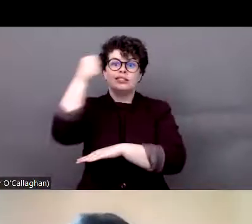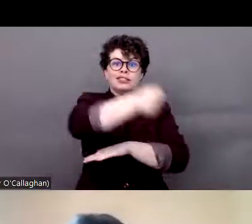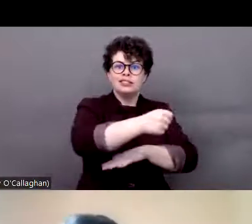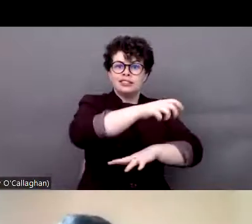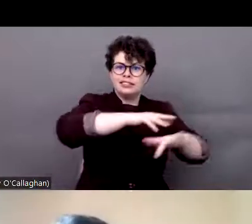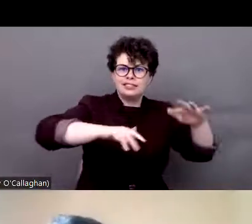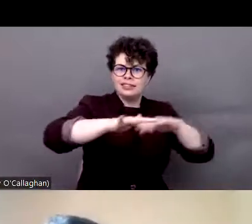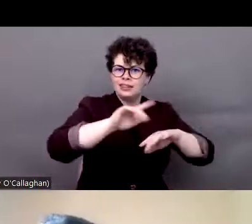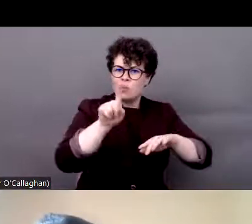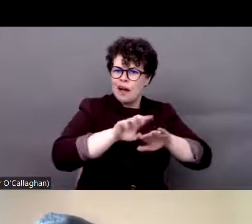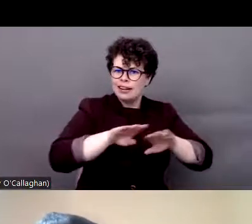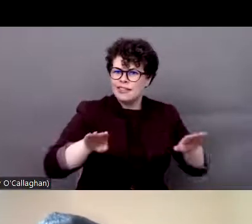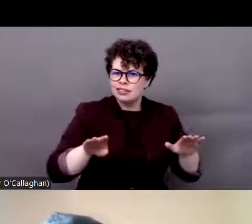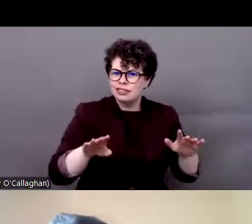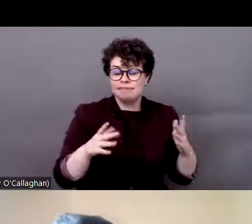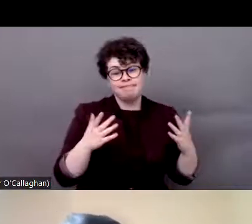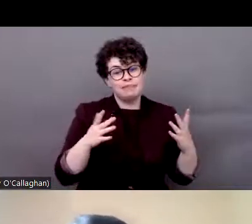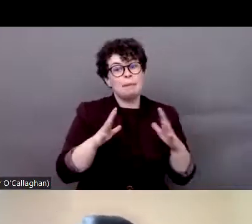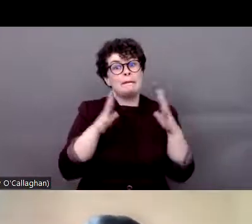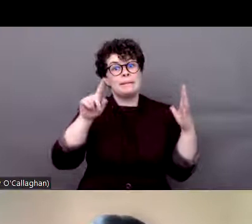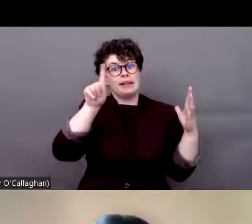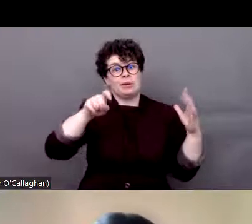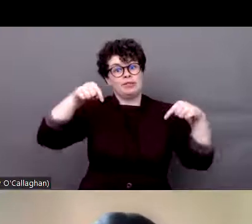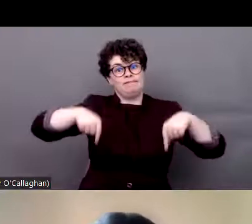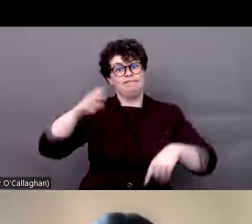in Brazil. Another important data regarding